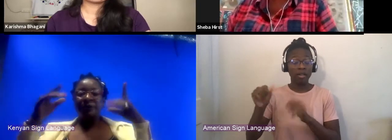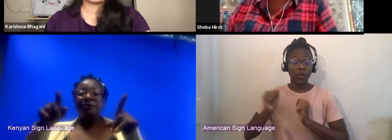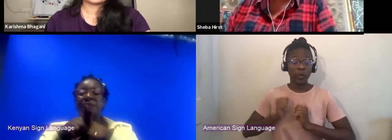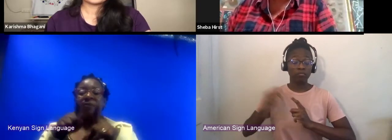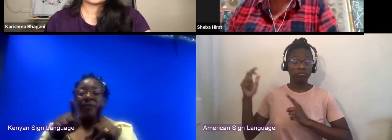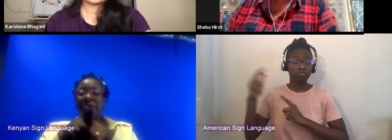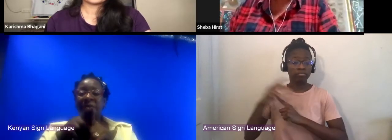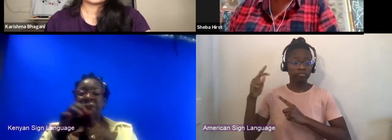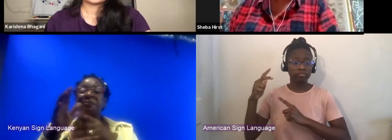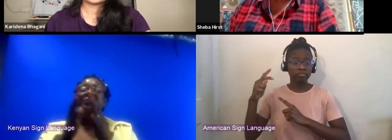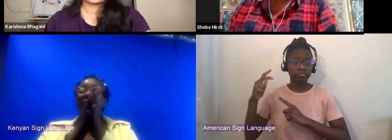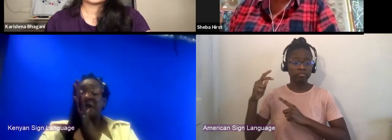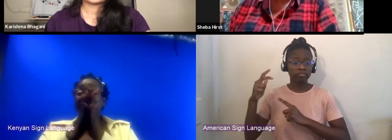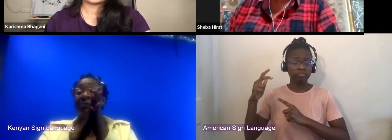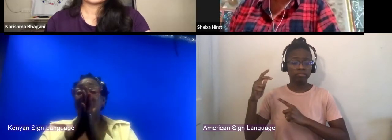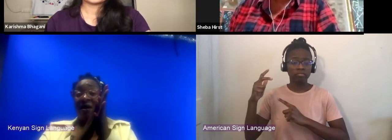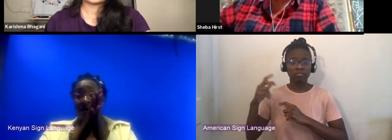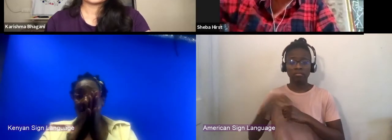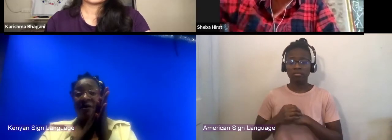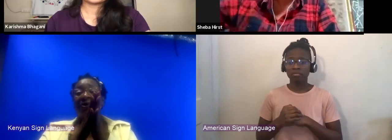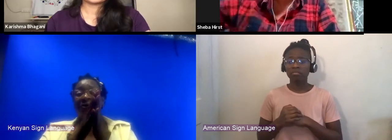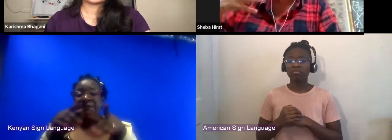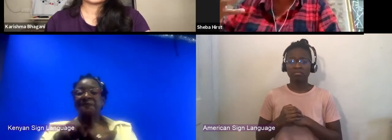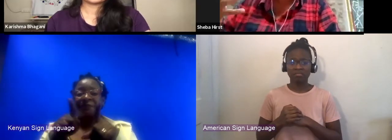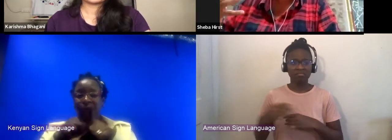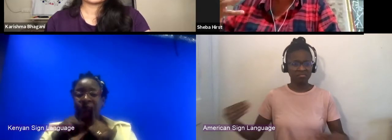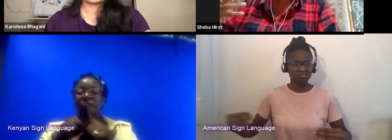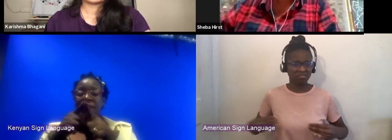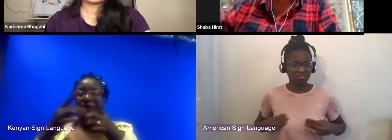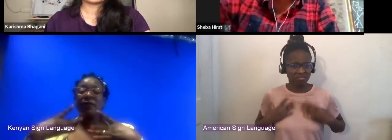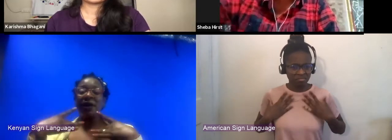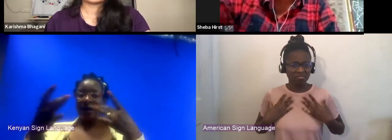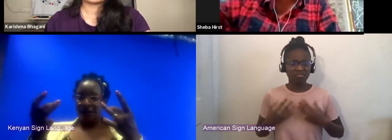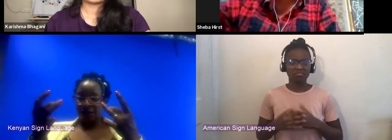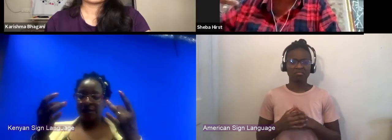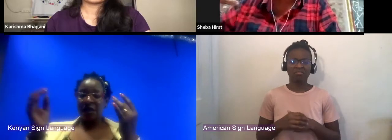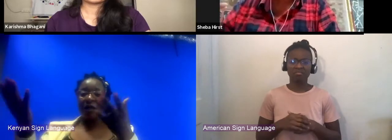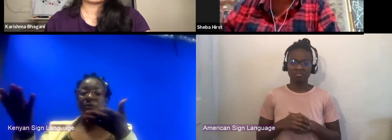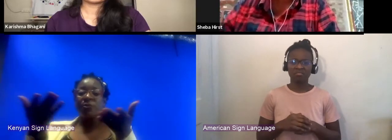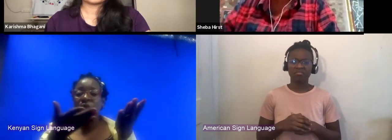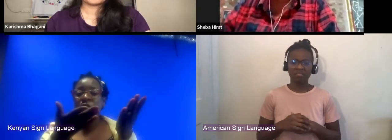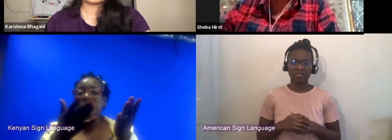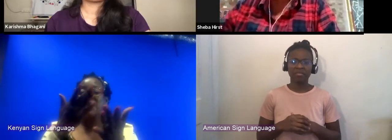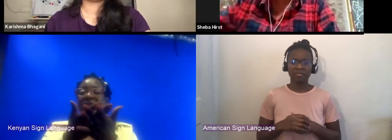and also interestingly brings things that seem quite far quite close in accessibility